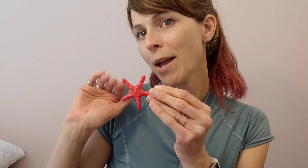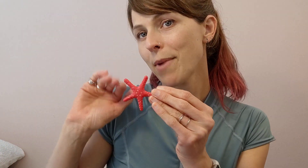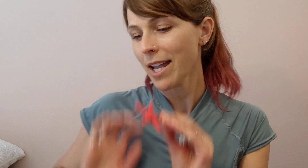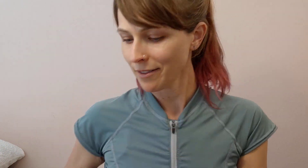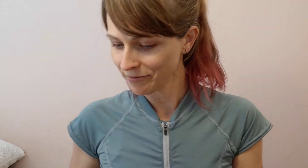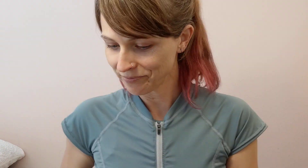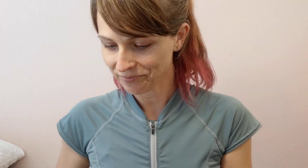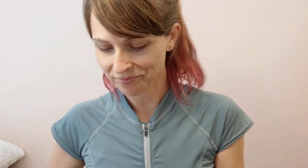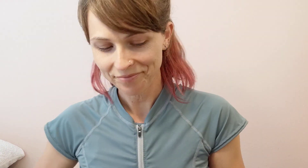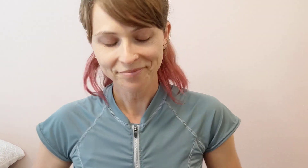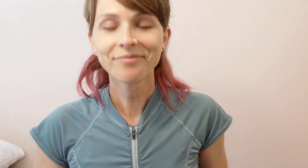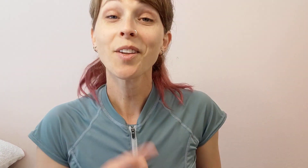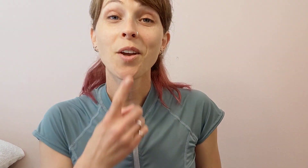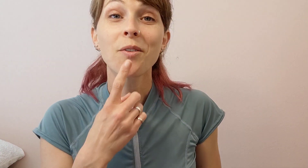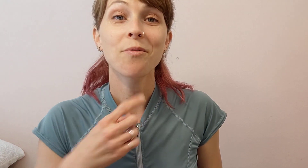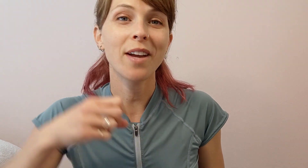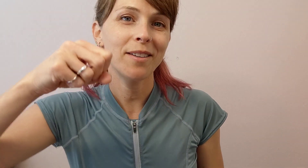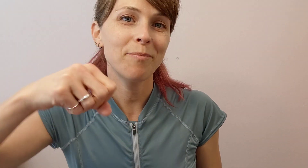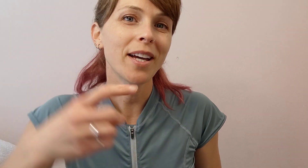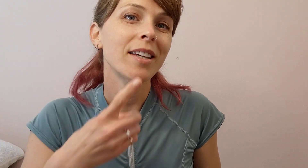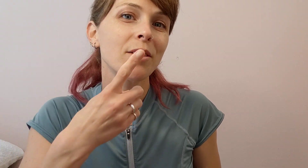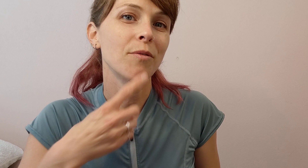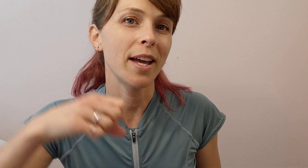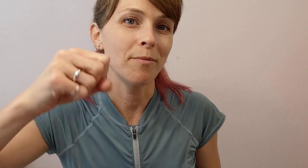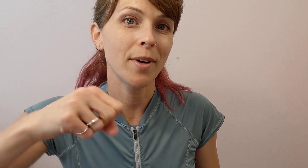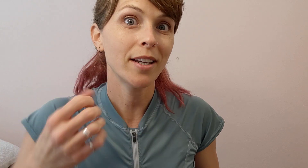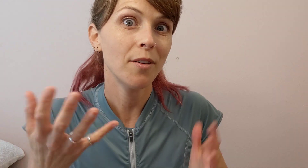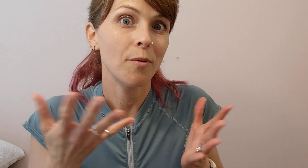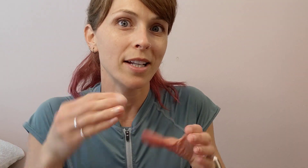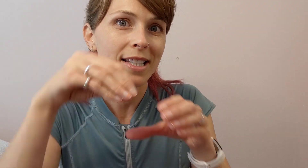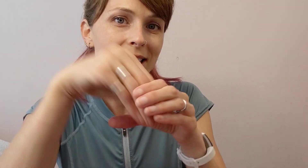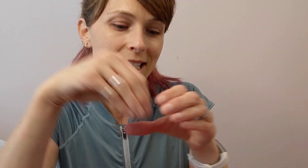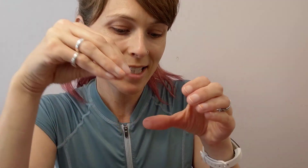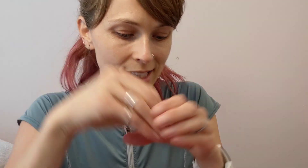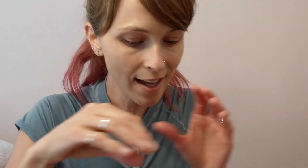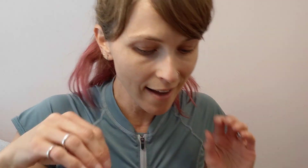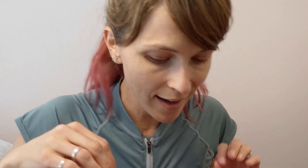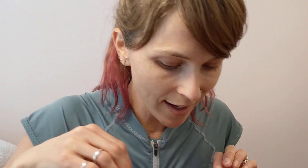Bye bye. Red bucket, red bucket, what's inside?